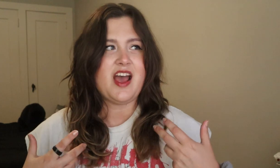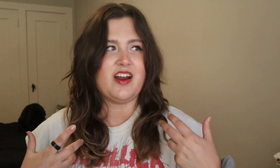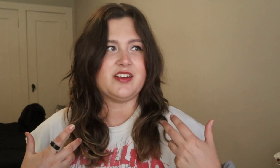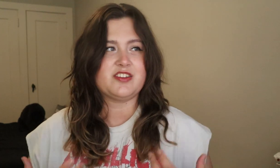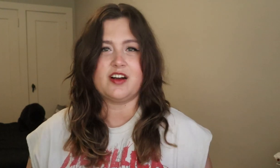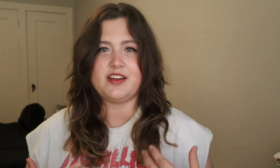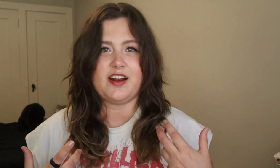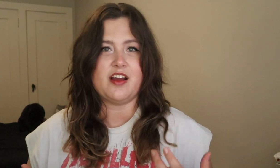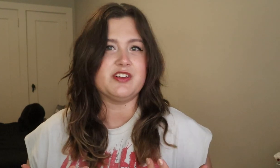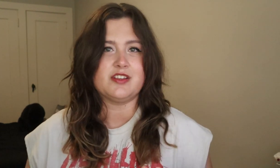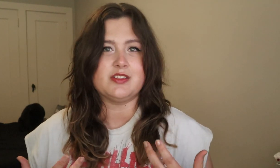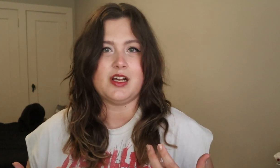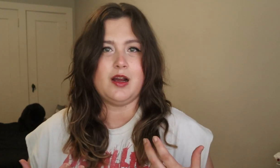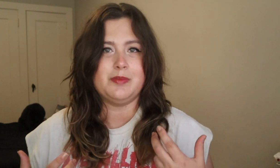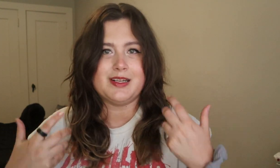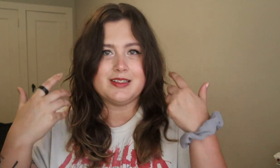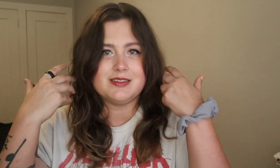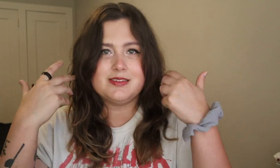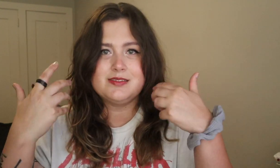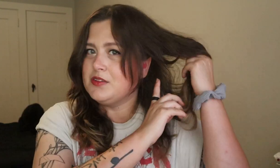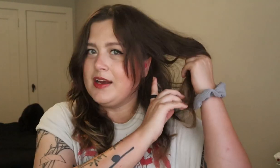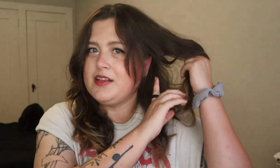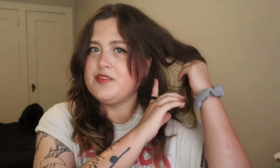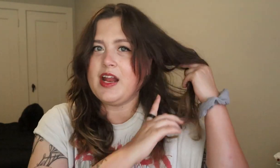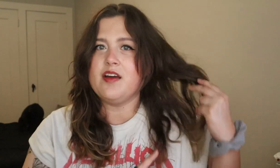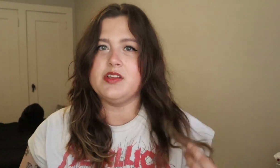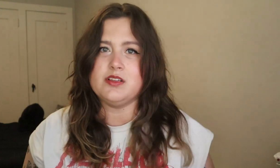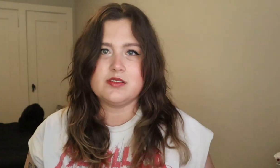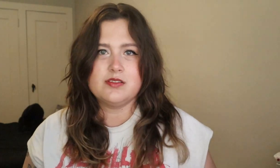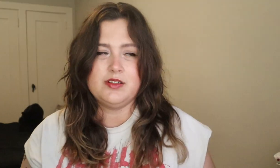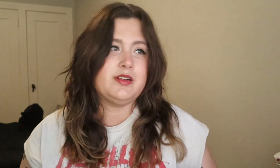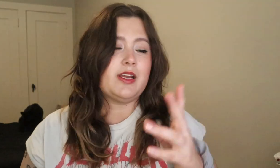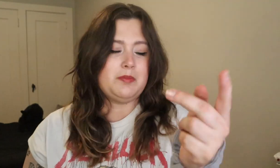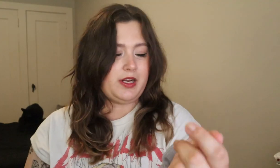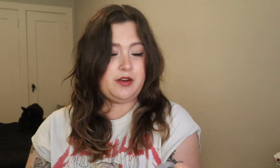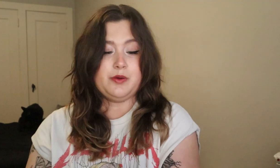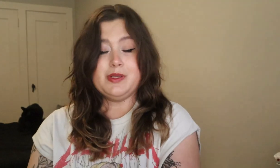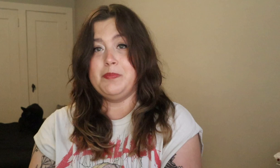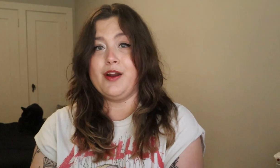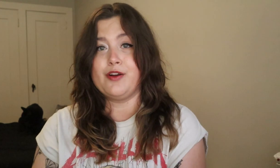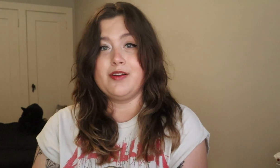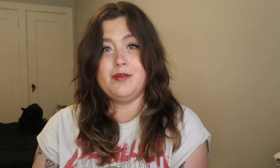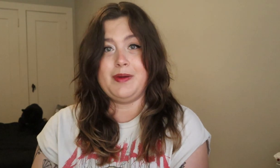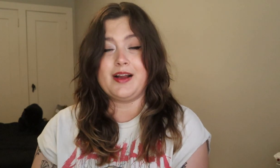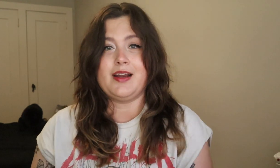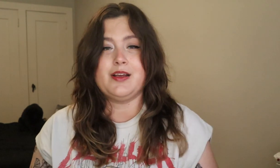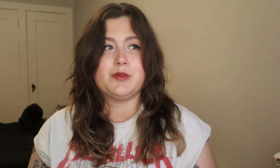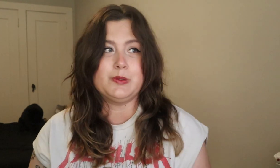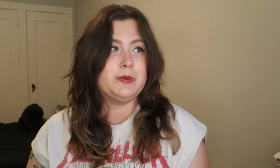and I sucked at it every single time because I didn't even have these. Then again, my hearing was better back in high school,